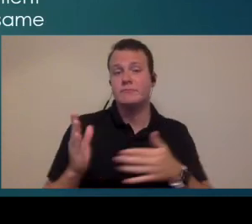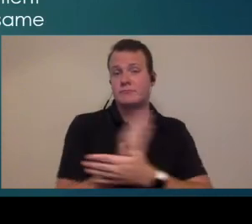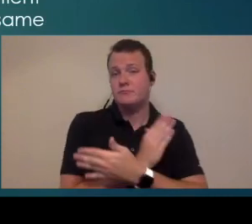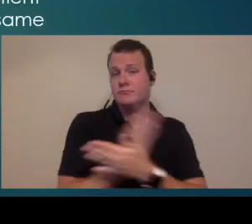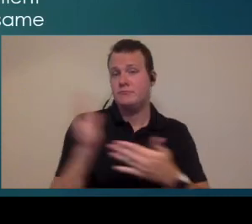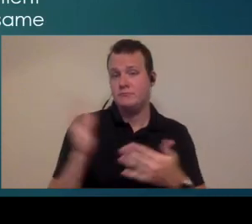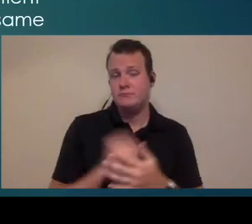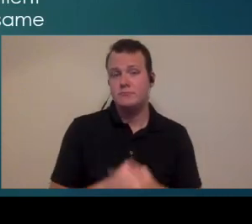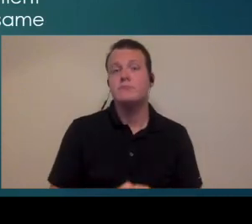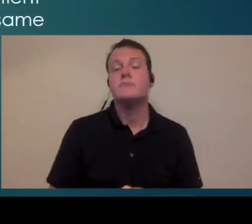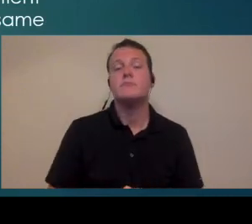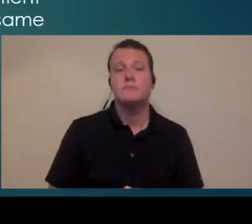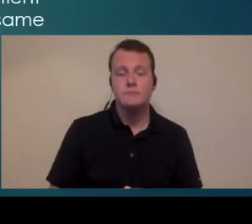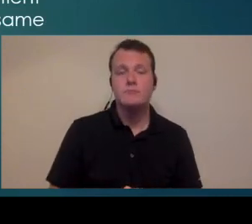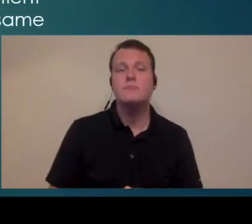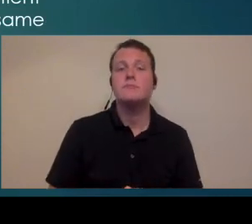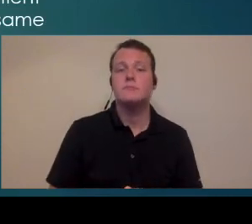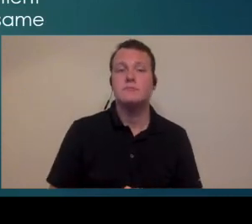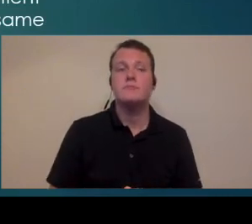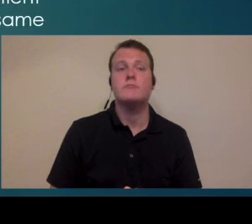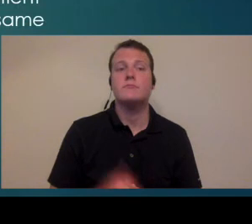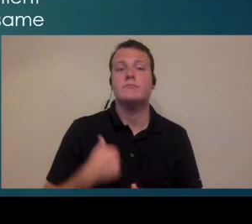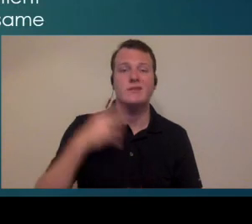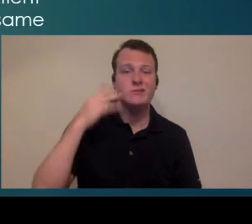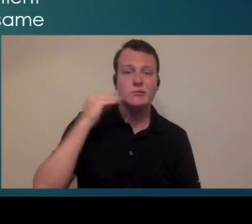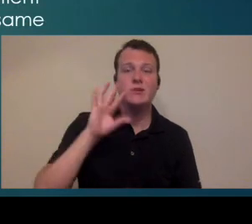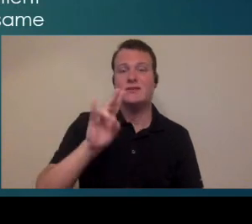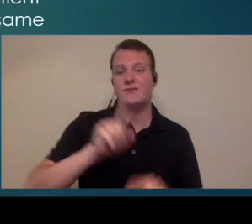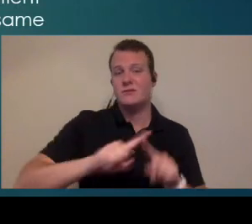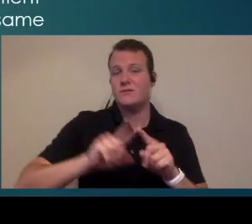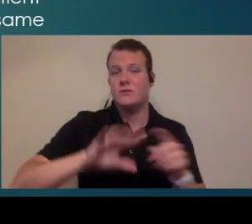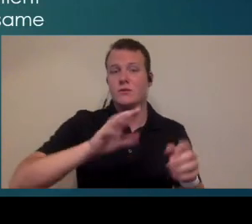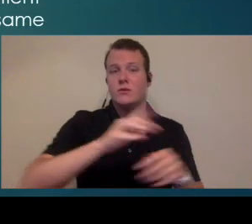range I can tell you that overseeing seven different locations